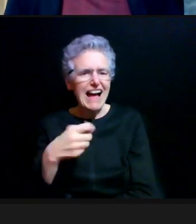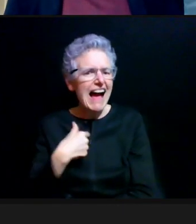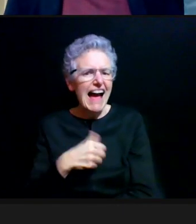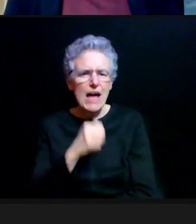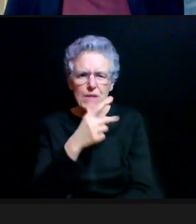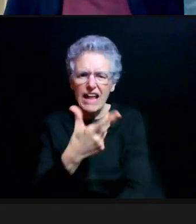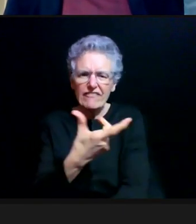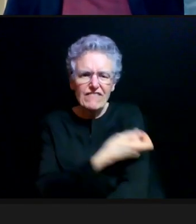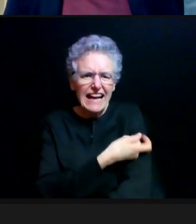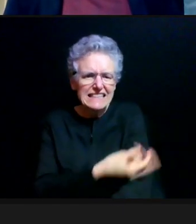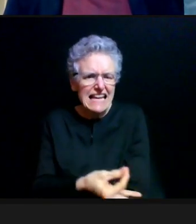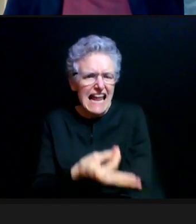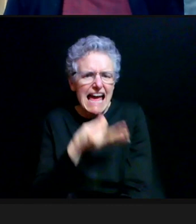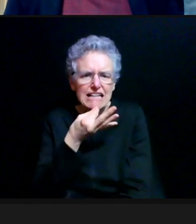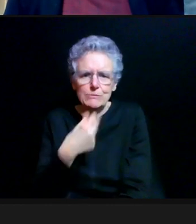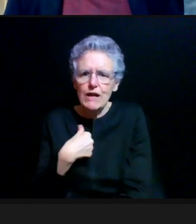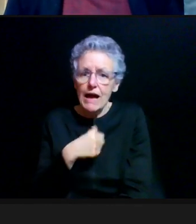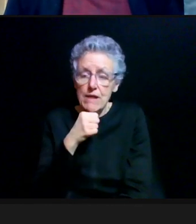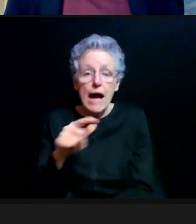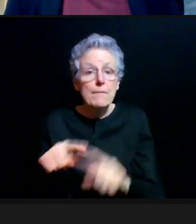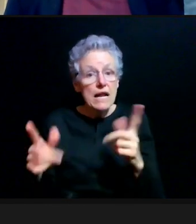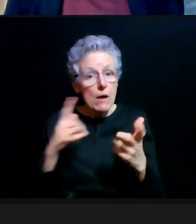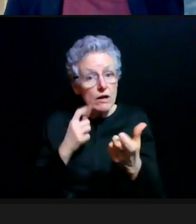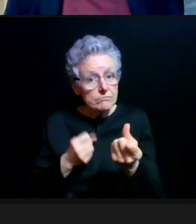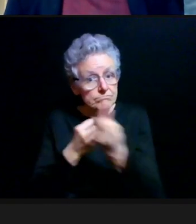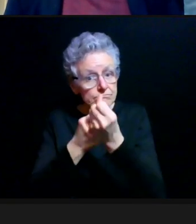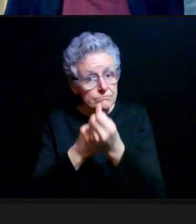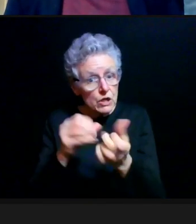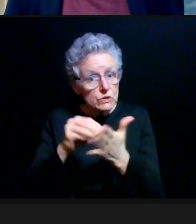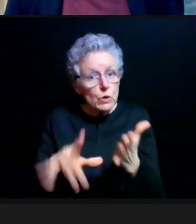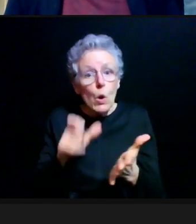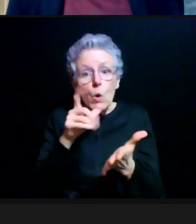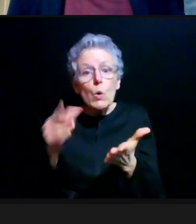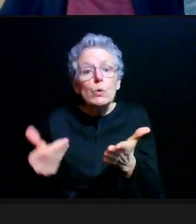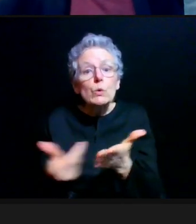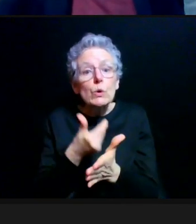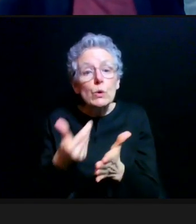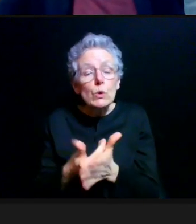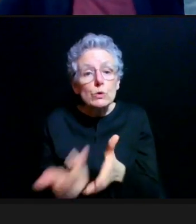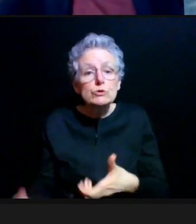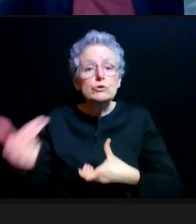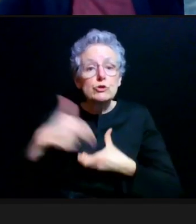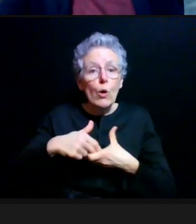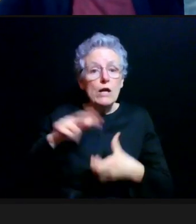but I wanted to put in a plug for students who will be new to the University of Michigan this fall